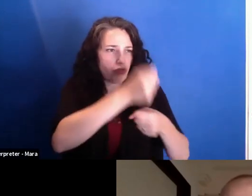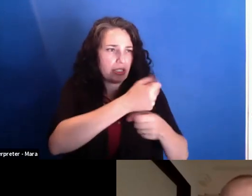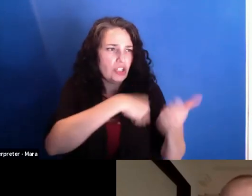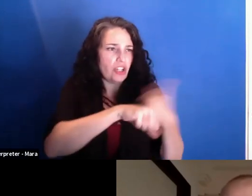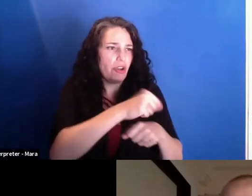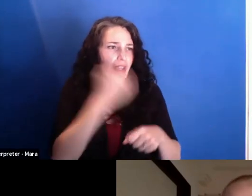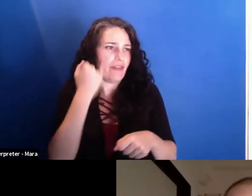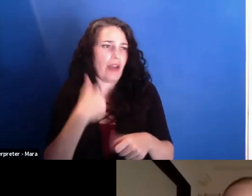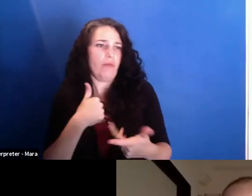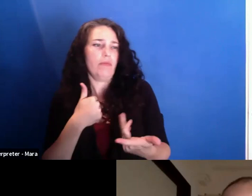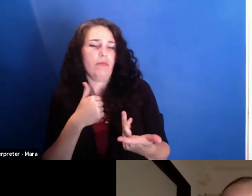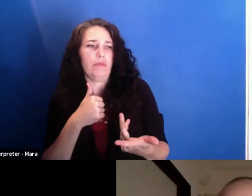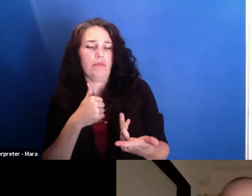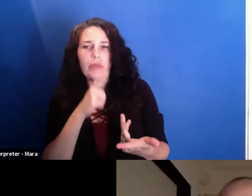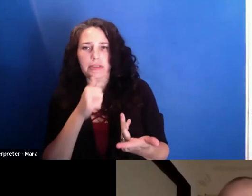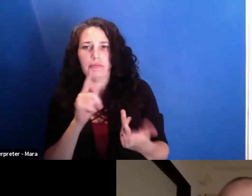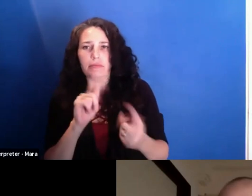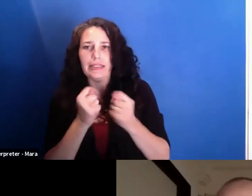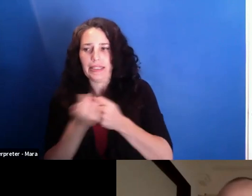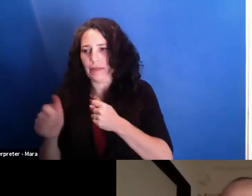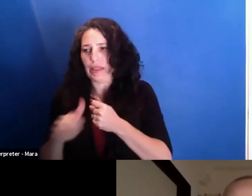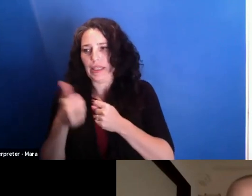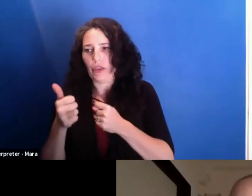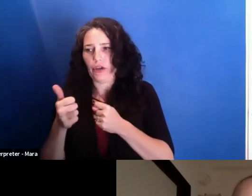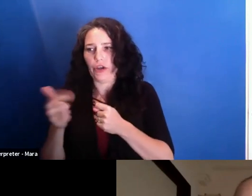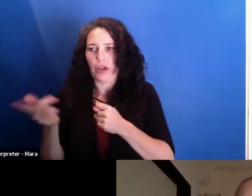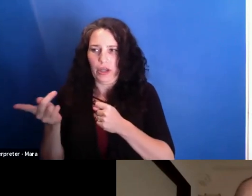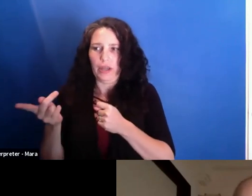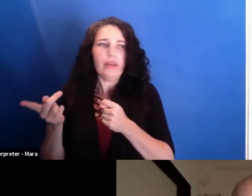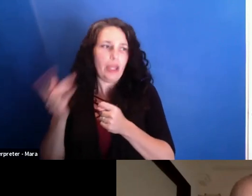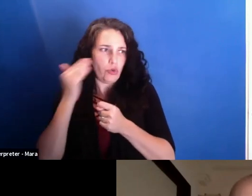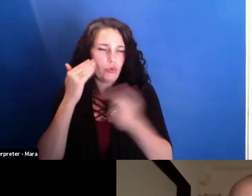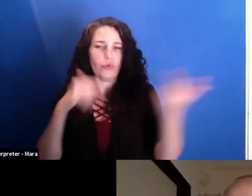And so he became then also the soundman, so and was with me when he was not in therapy.